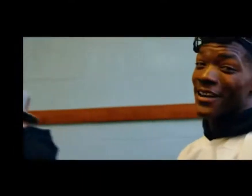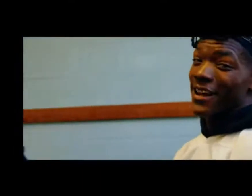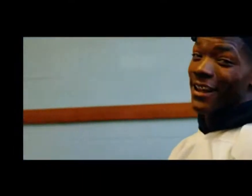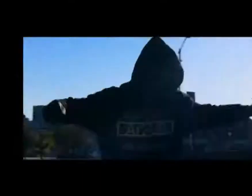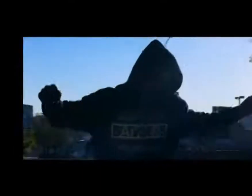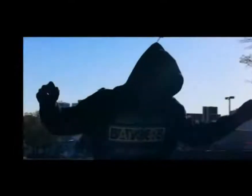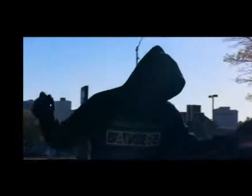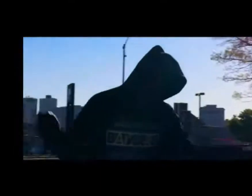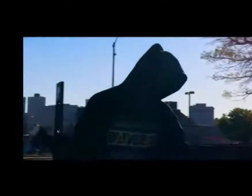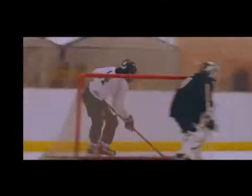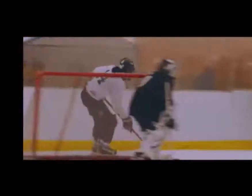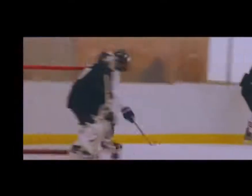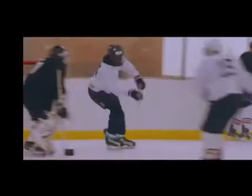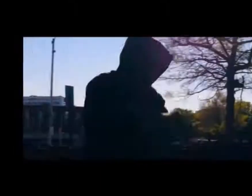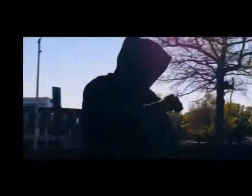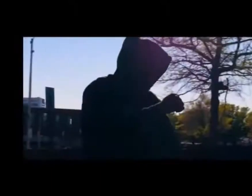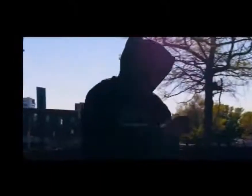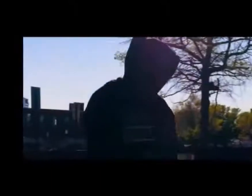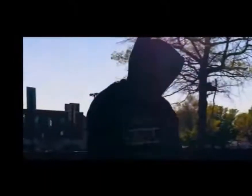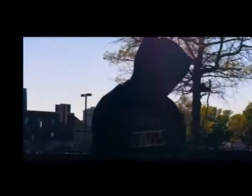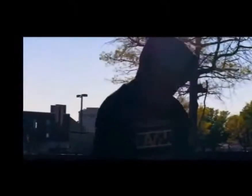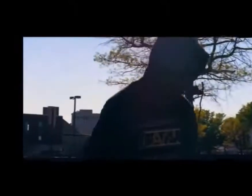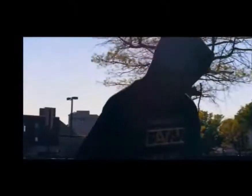keep going it's it's awesome and i want to see wherever